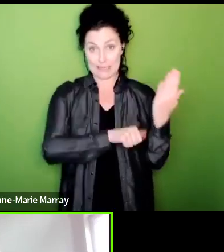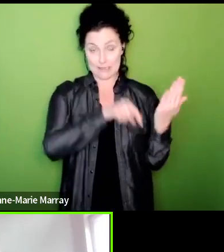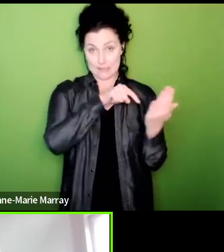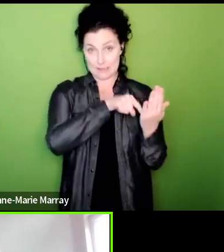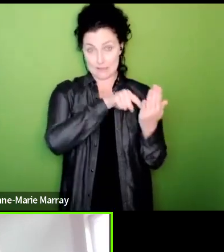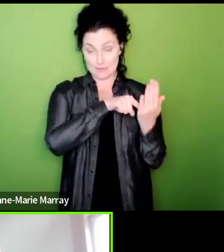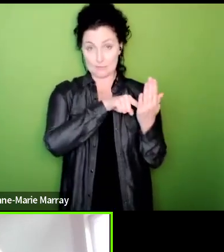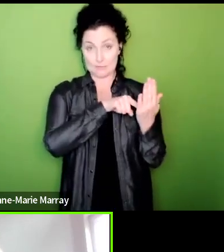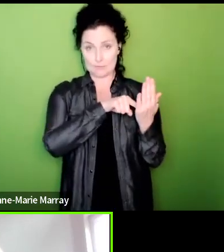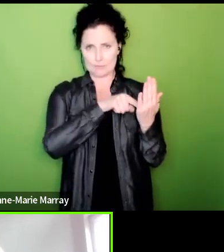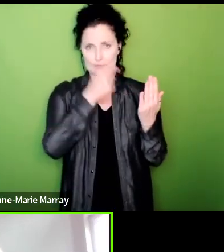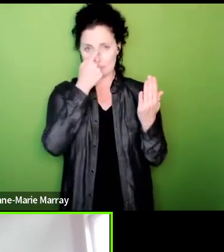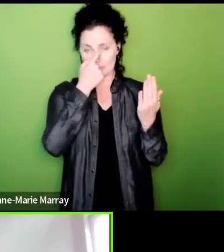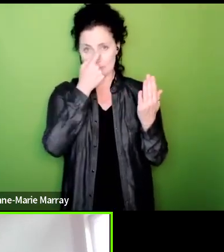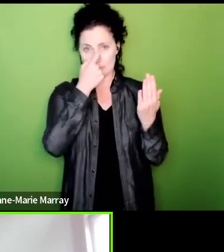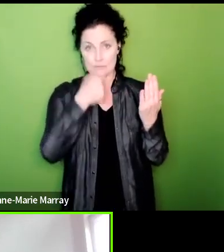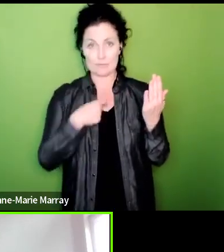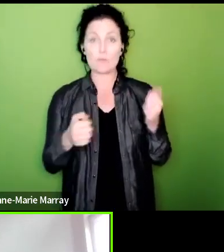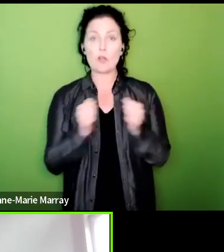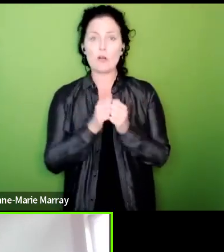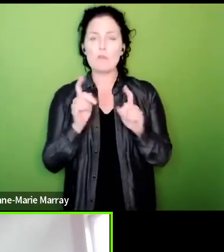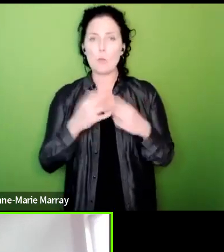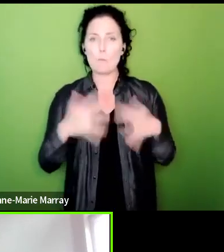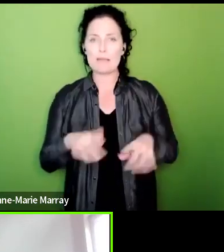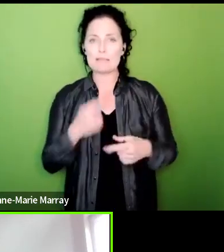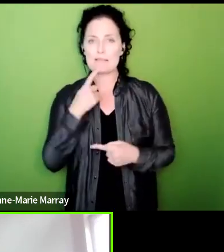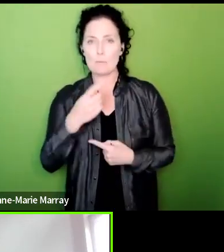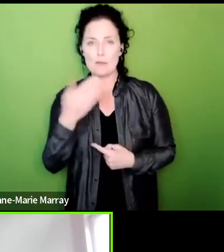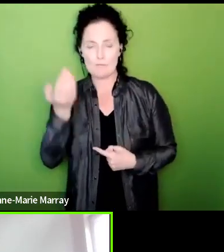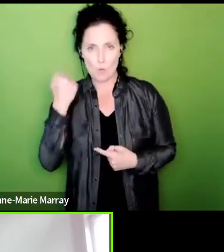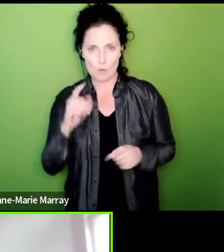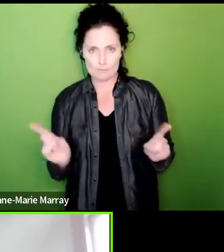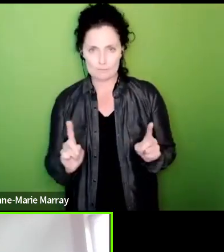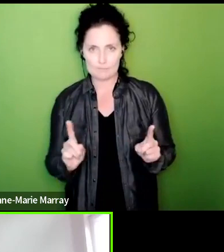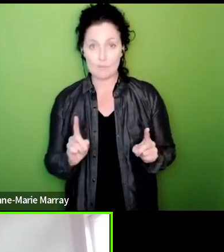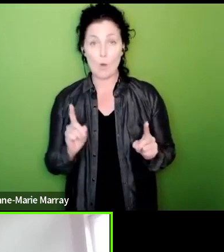um but just to just to confirm what we said earlier this will all be on the website but